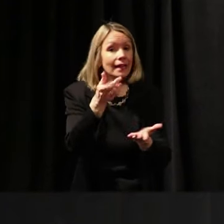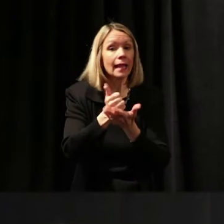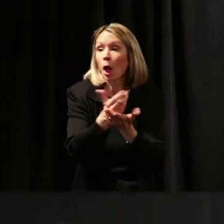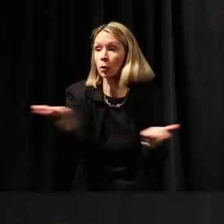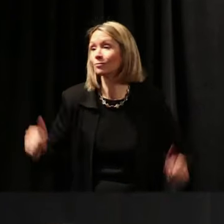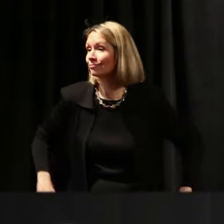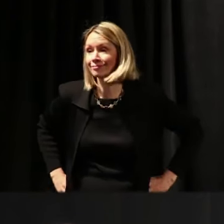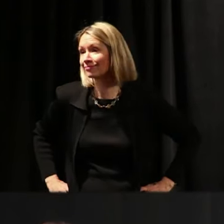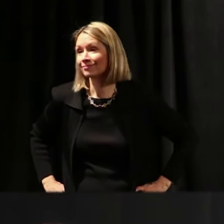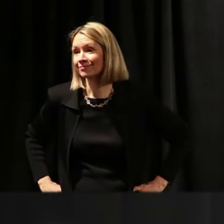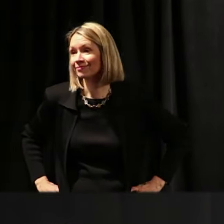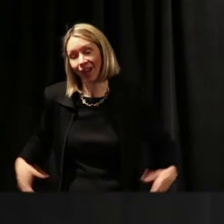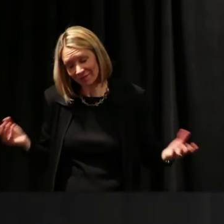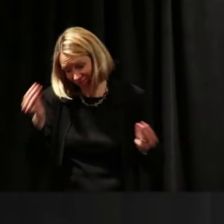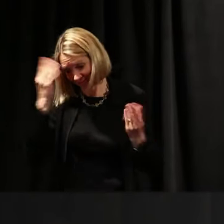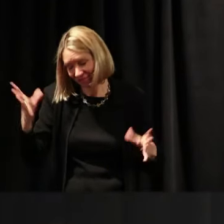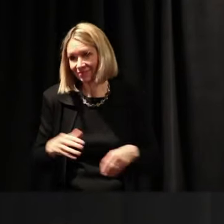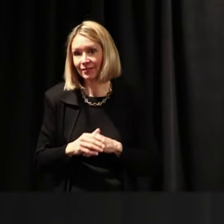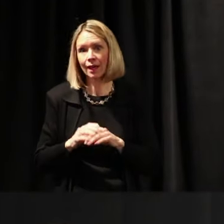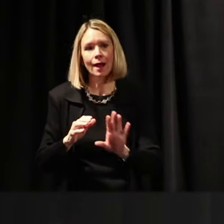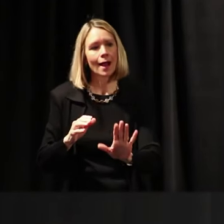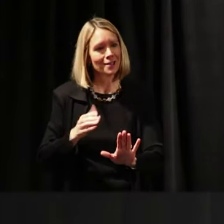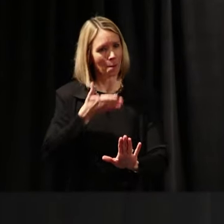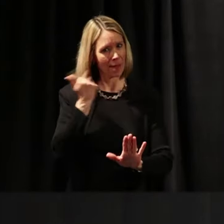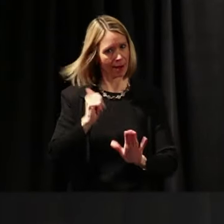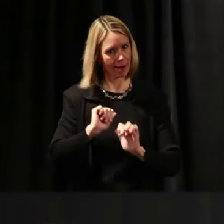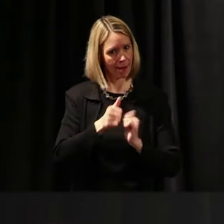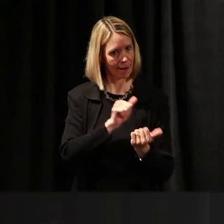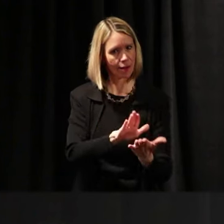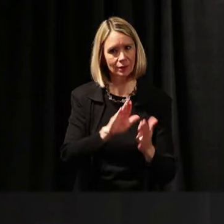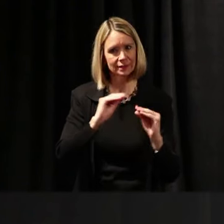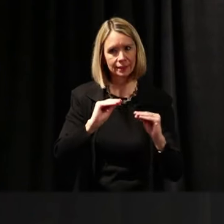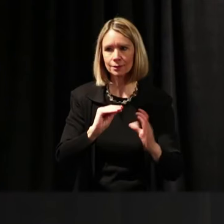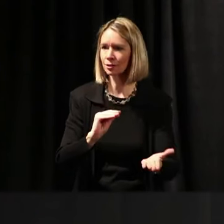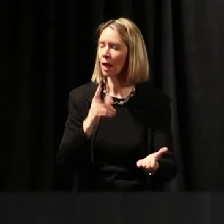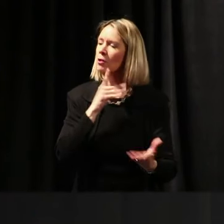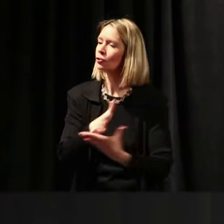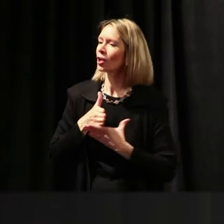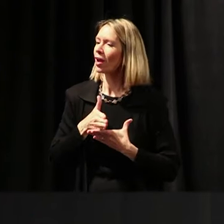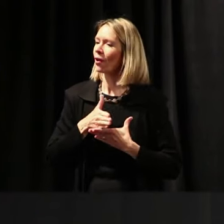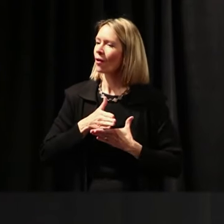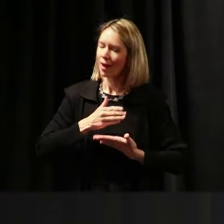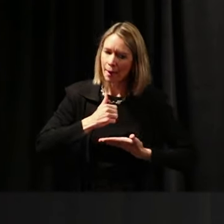It doesn't. So there's another better way to teach. And I'm going to share that with you and I'm going to help you understand